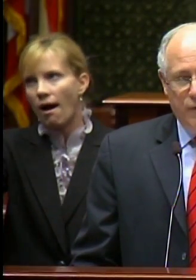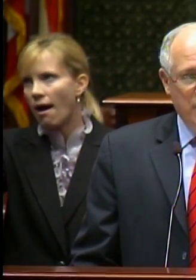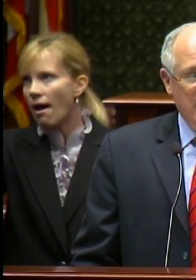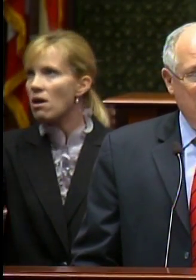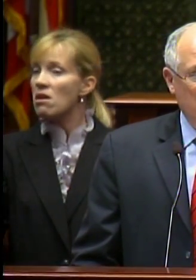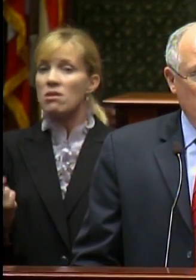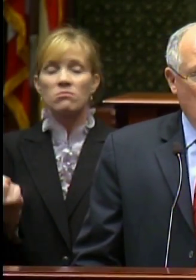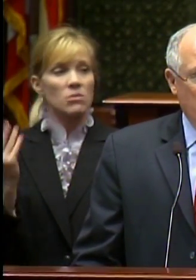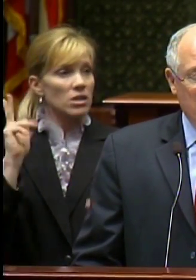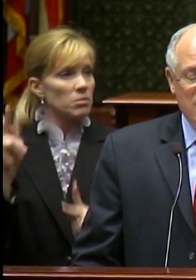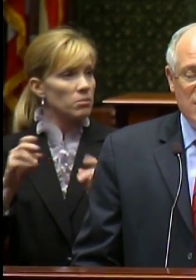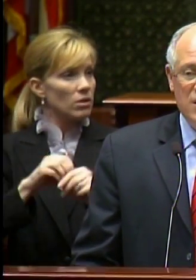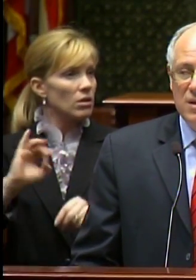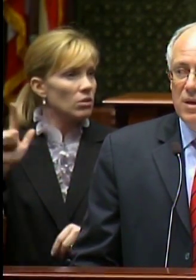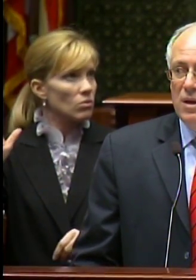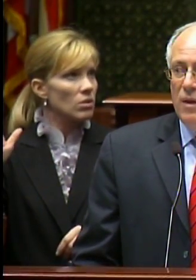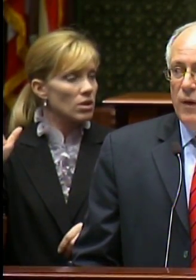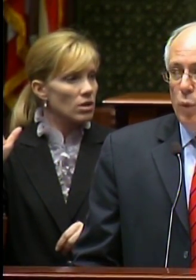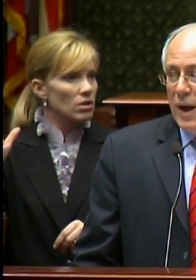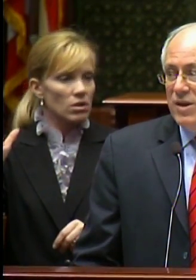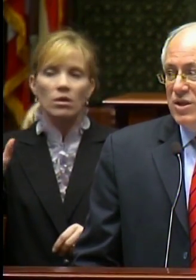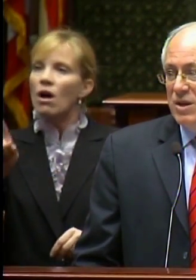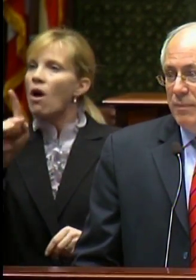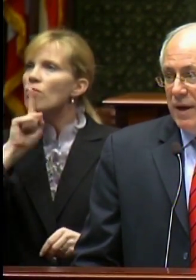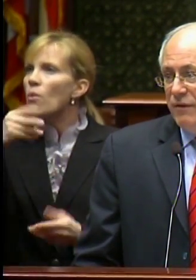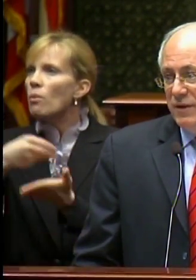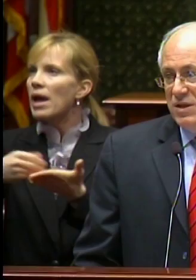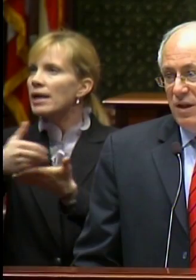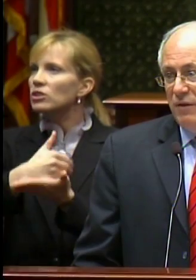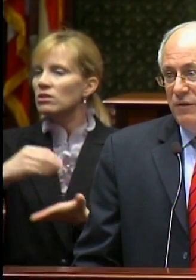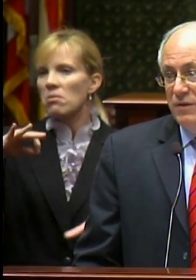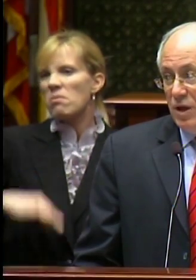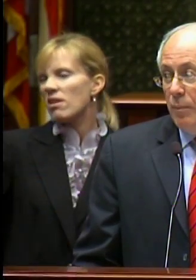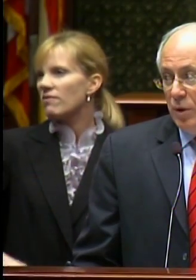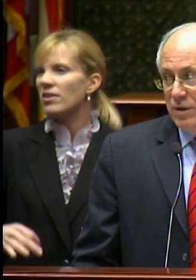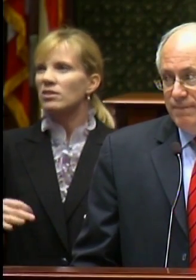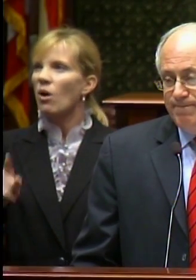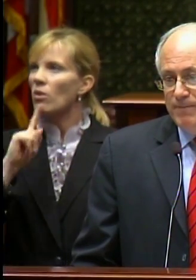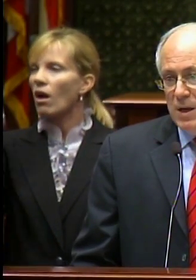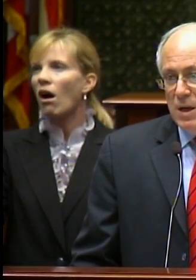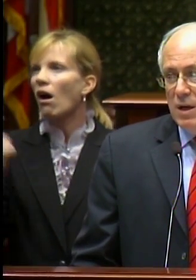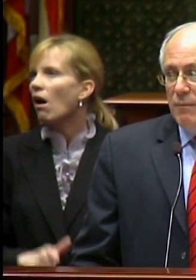For many Illinoisans, their wages and benefits have tumbled.